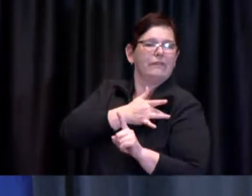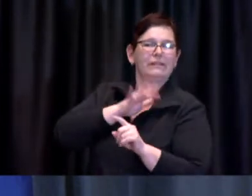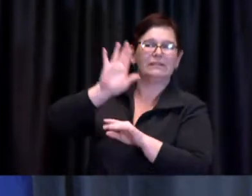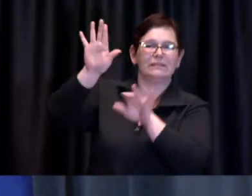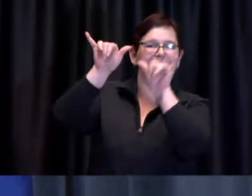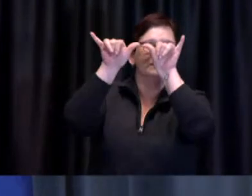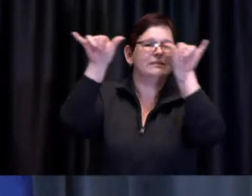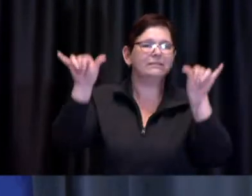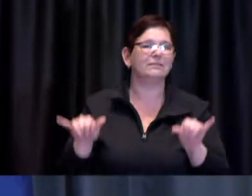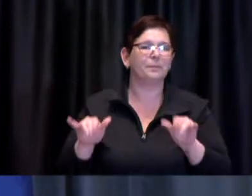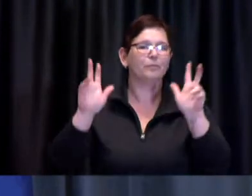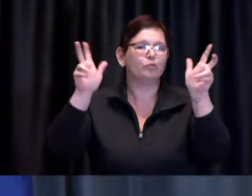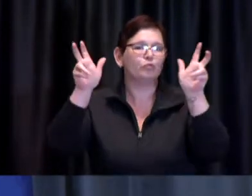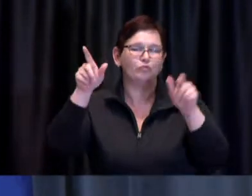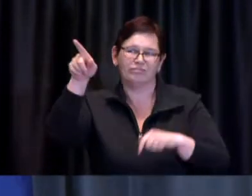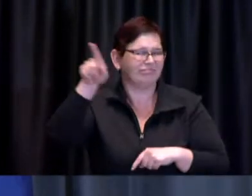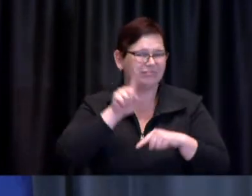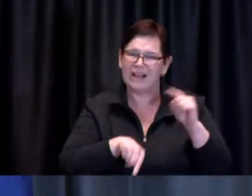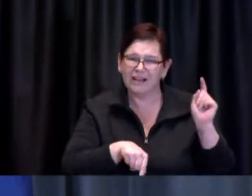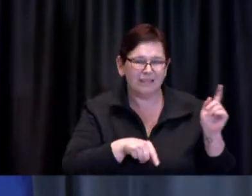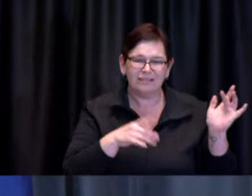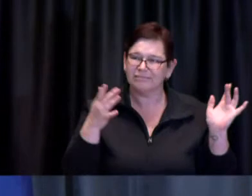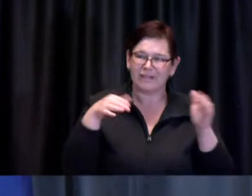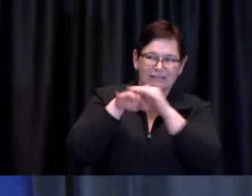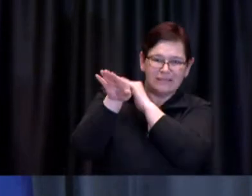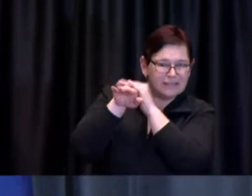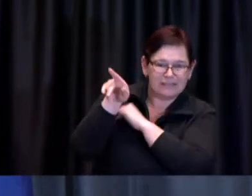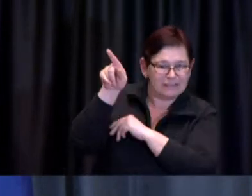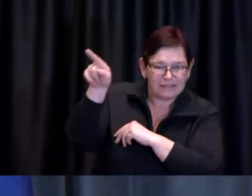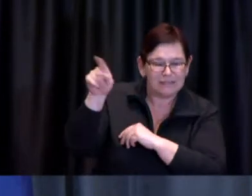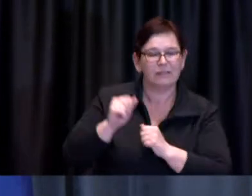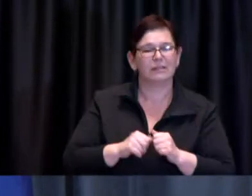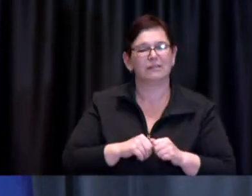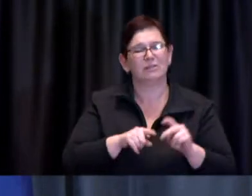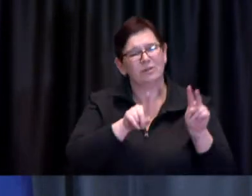Finally, please continue to monitor toronto.ca/covid19